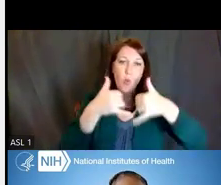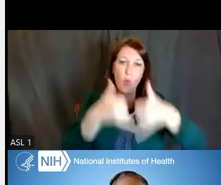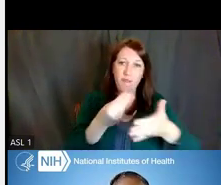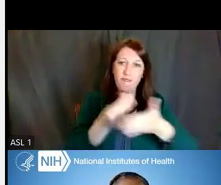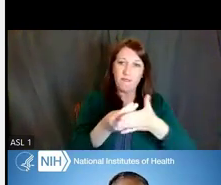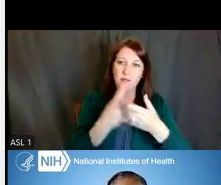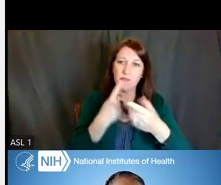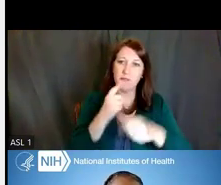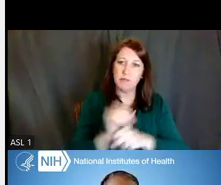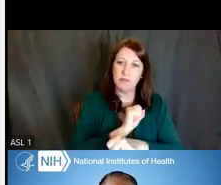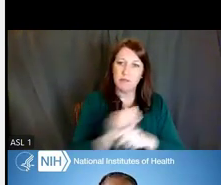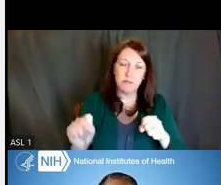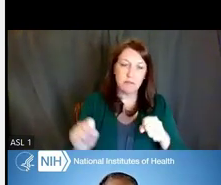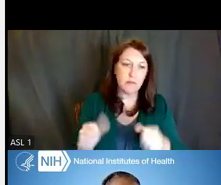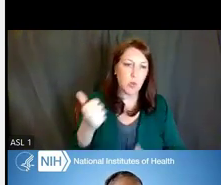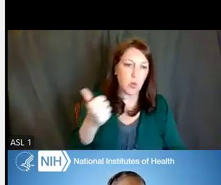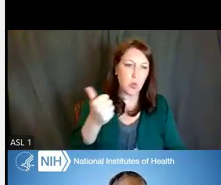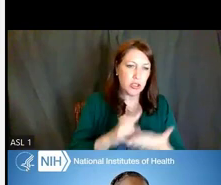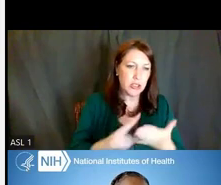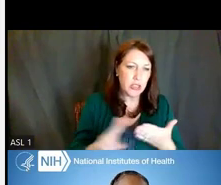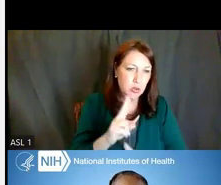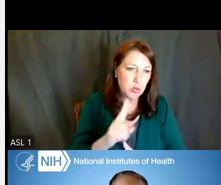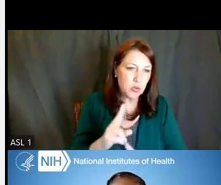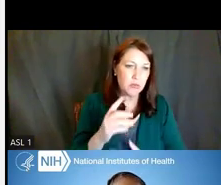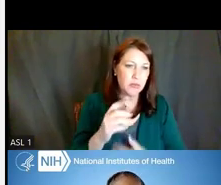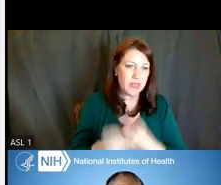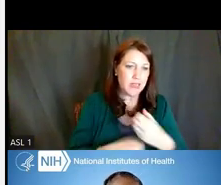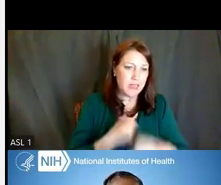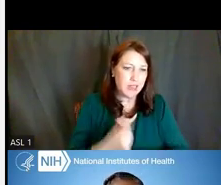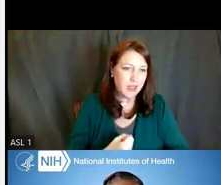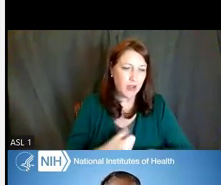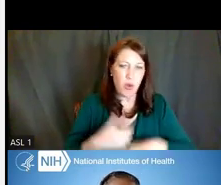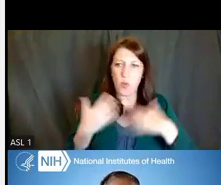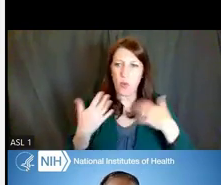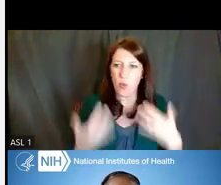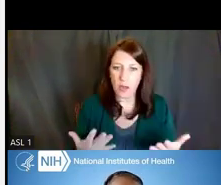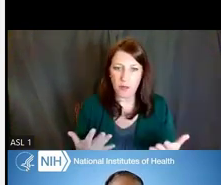by which institutes, by what year, etcetera. So how do you use this information?